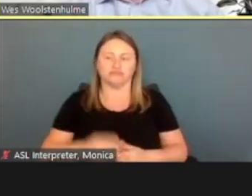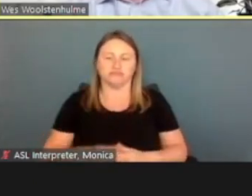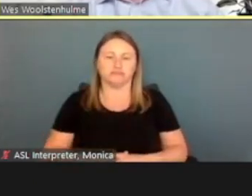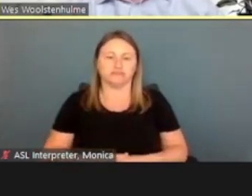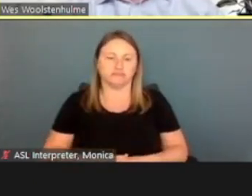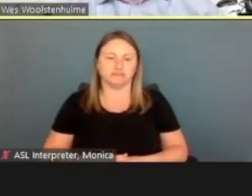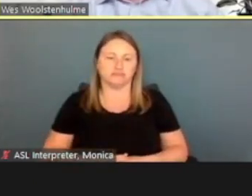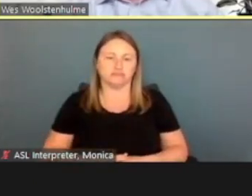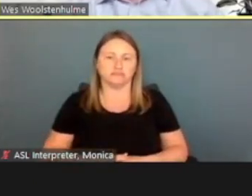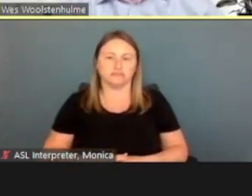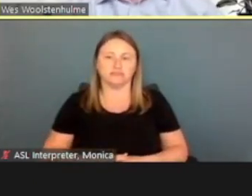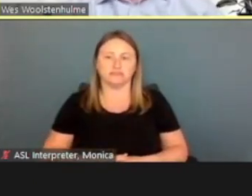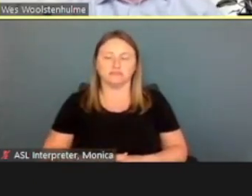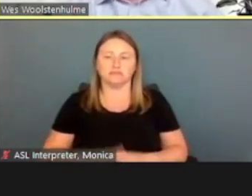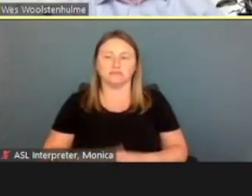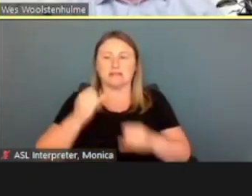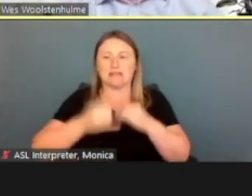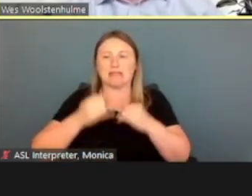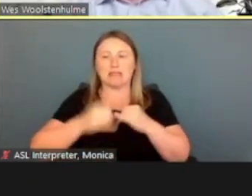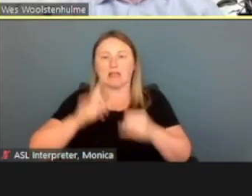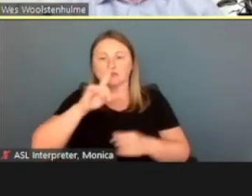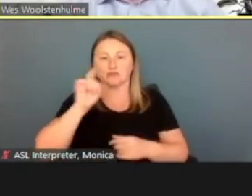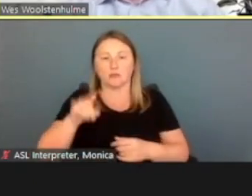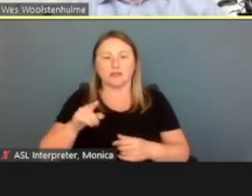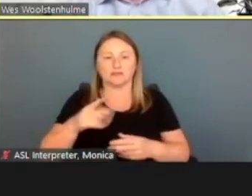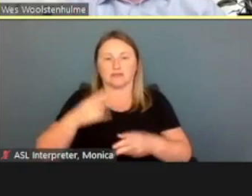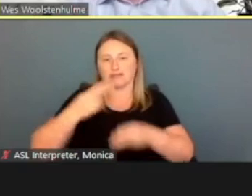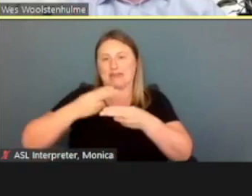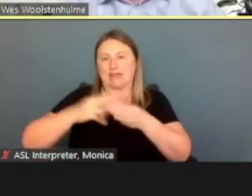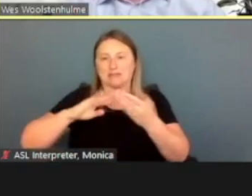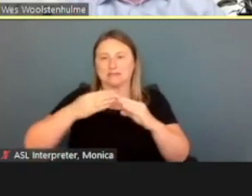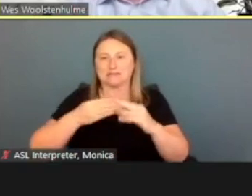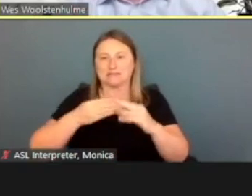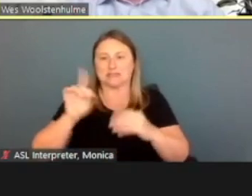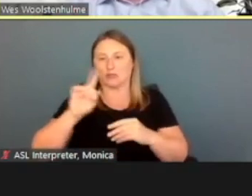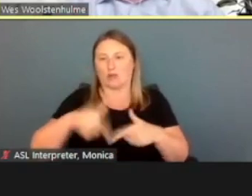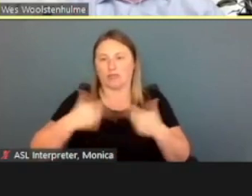And then this one has a last question of, you know, what is the name of city where you previously lived?